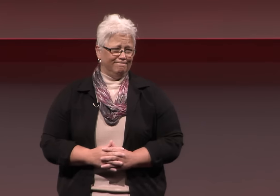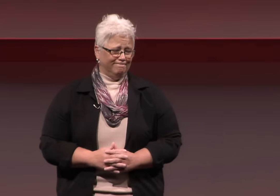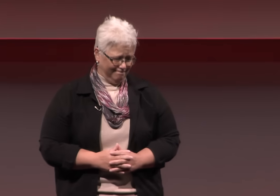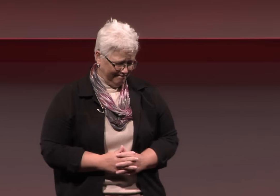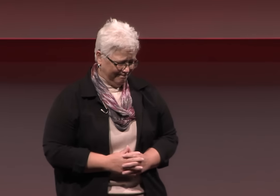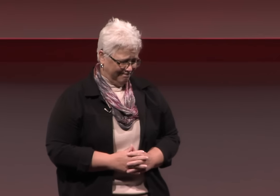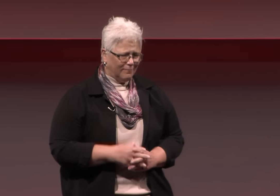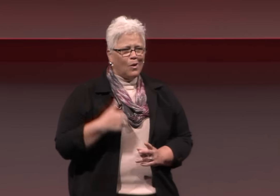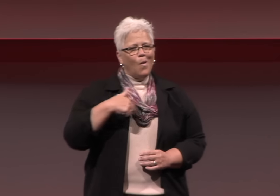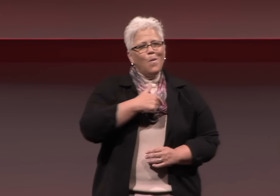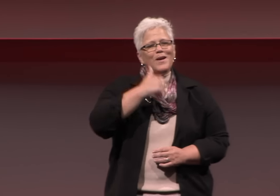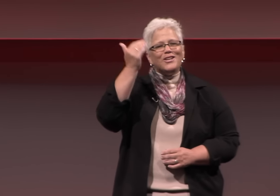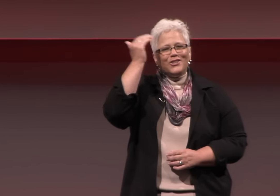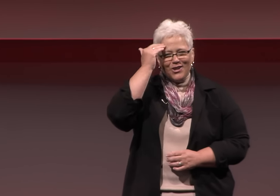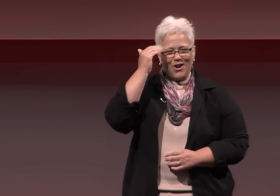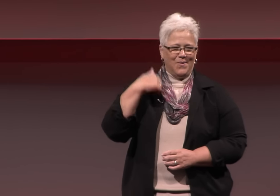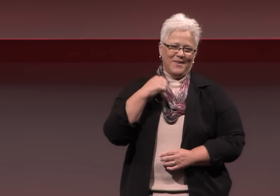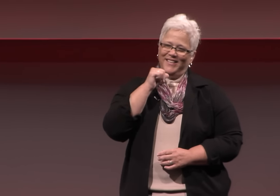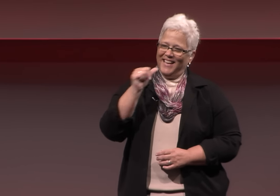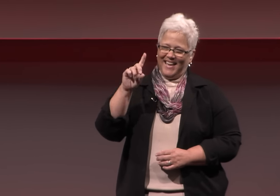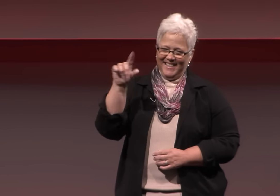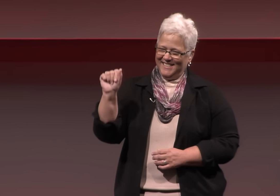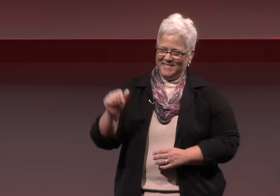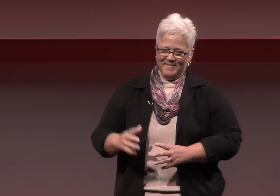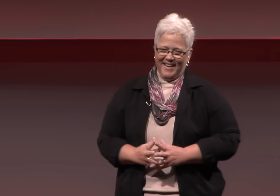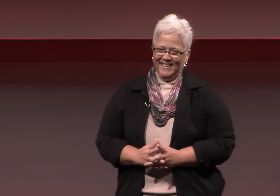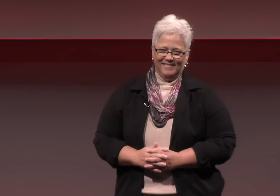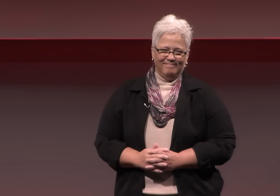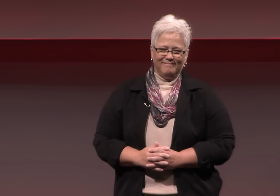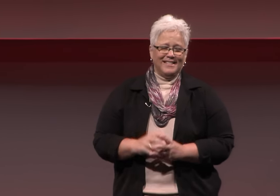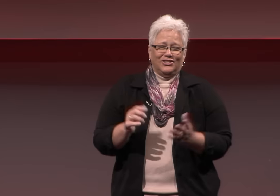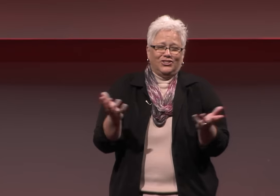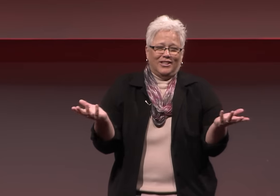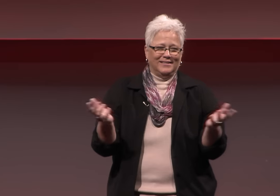and the Deaf community. We know we're not disabled.